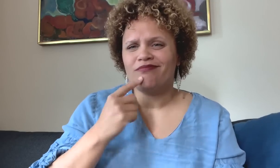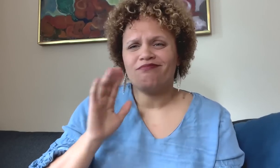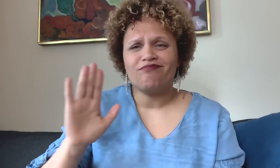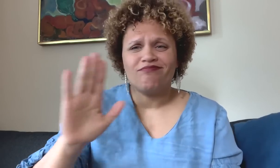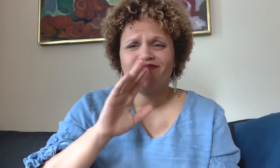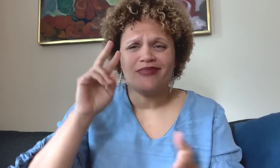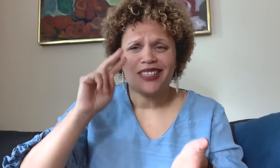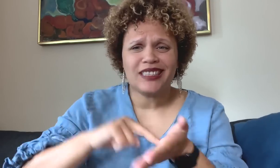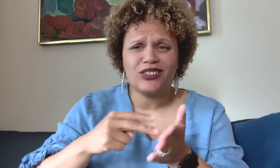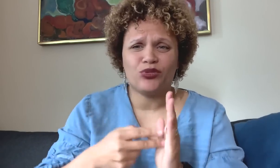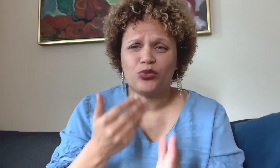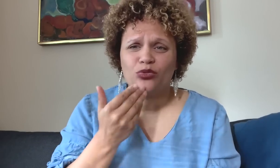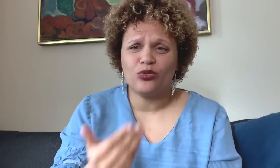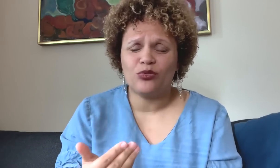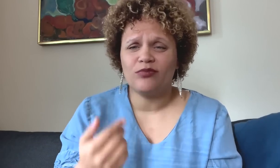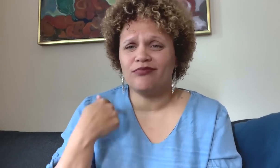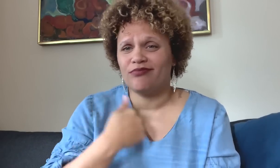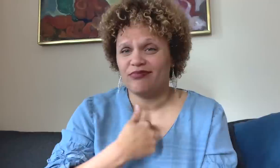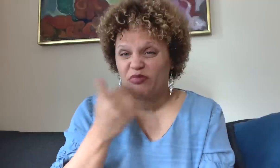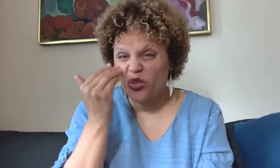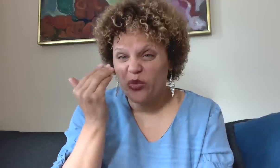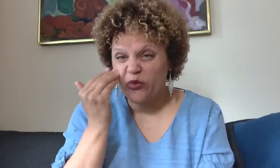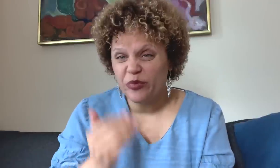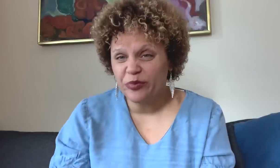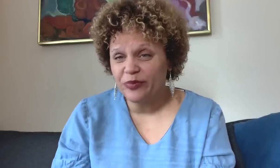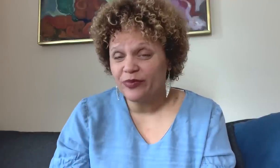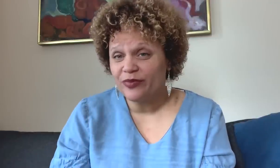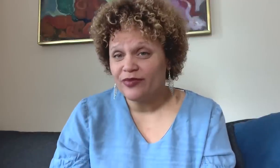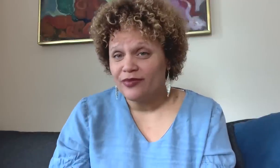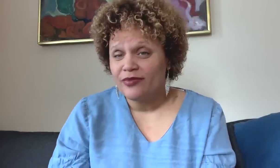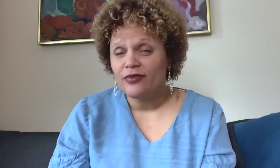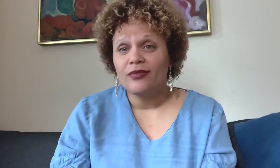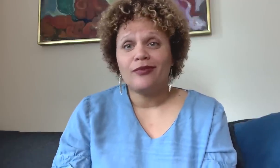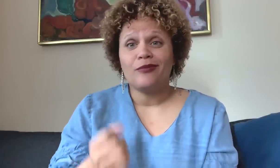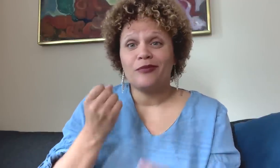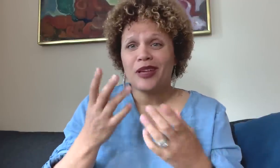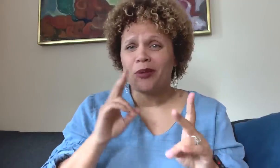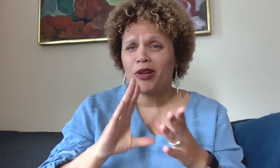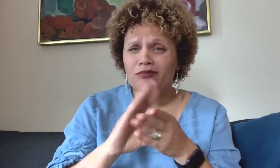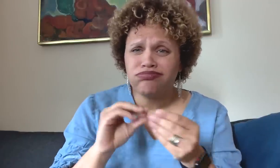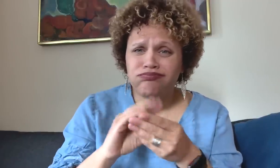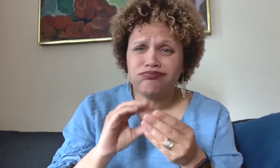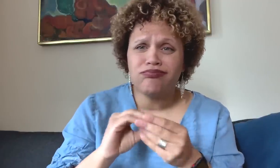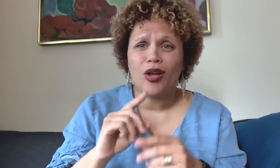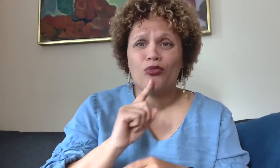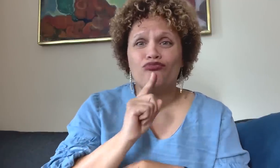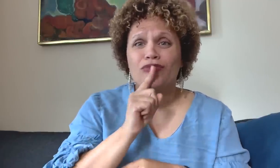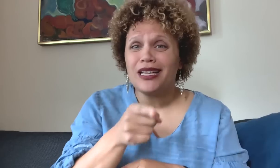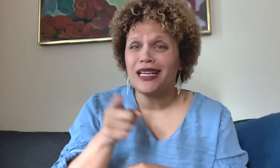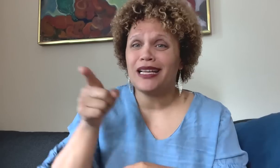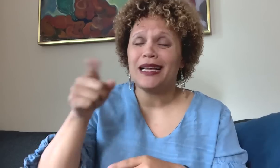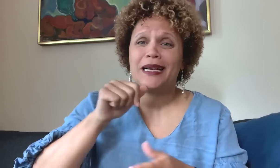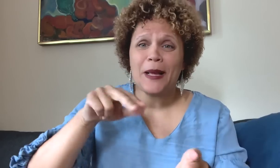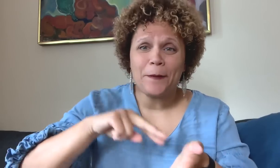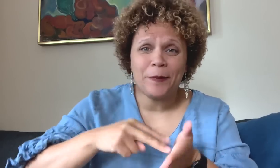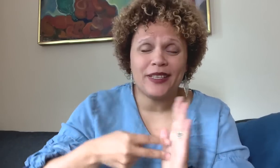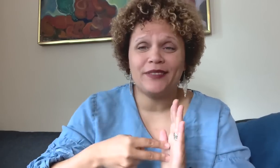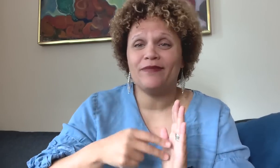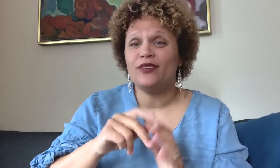Many people tell me they have good intentions and I know that. They will say, “I really didn’t mean it,” becoming defensive